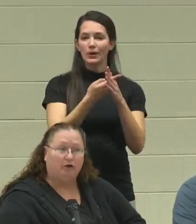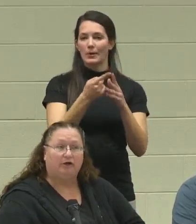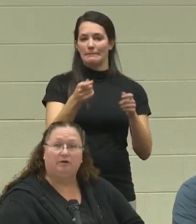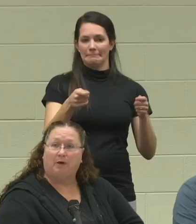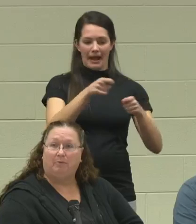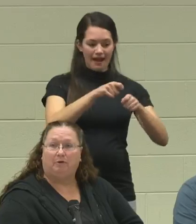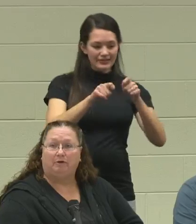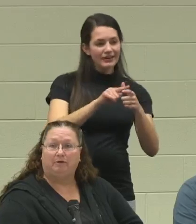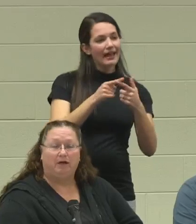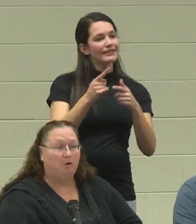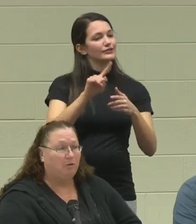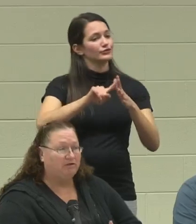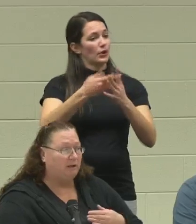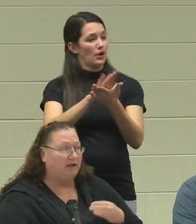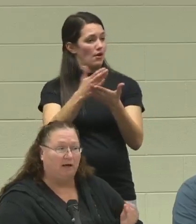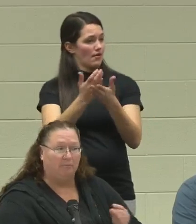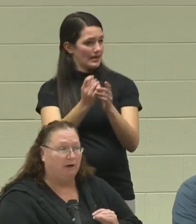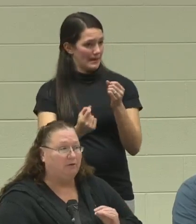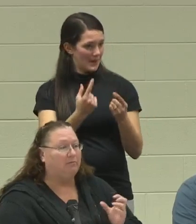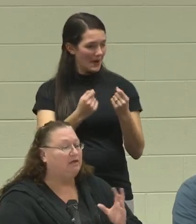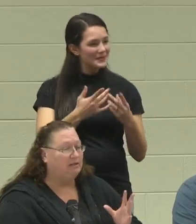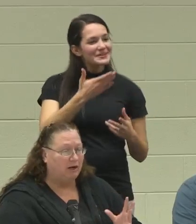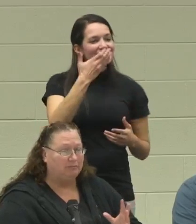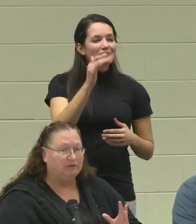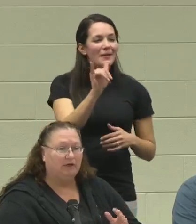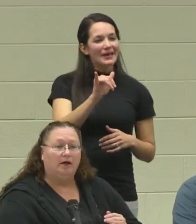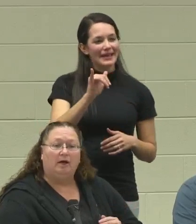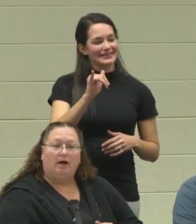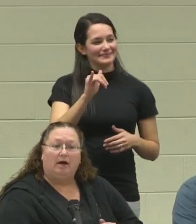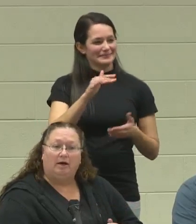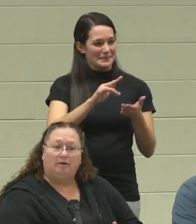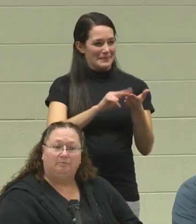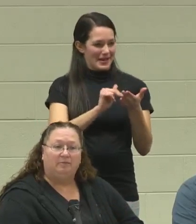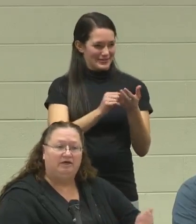cooking the popcorn, came home smelling like butter many times.